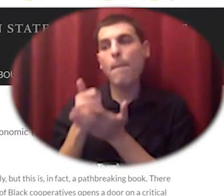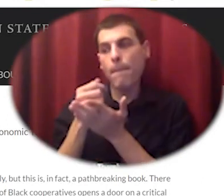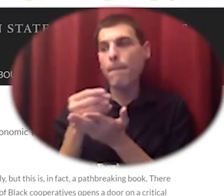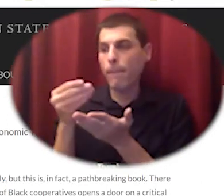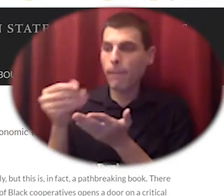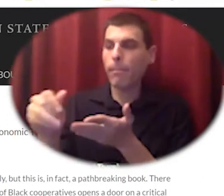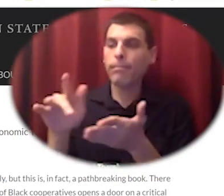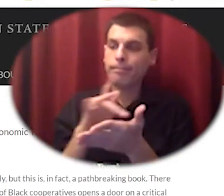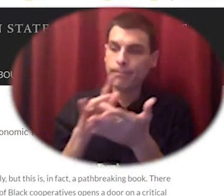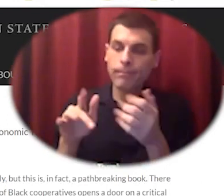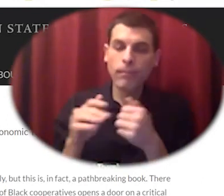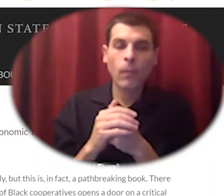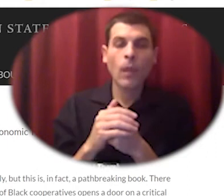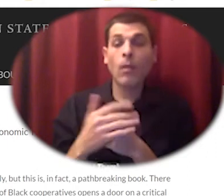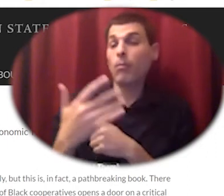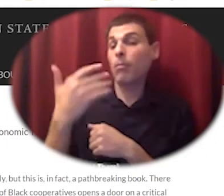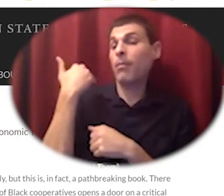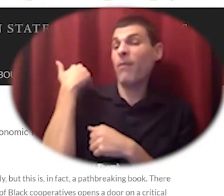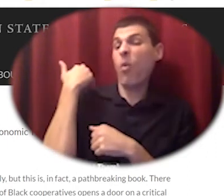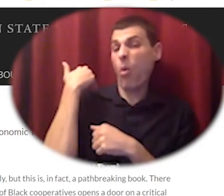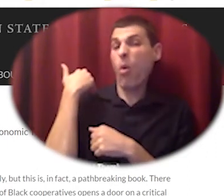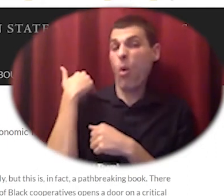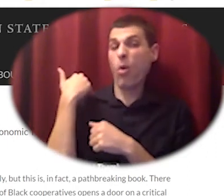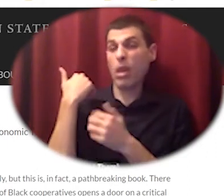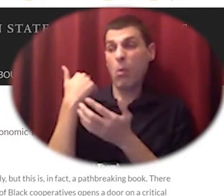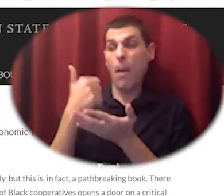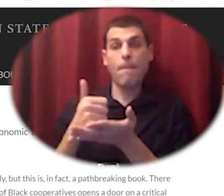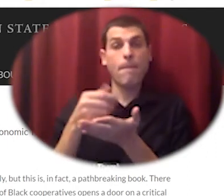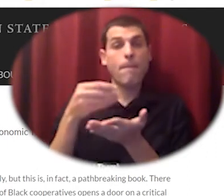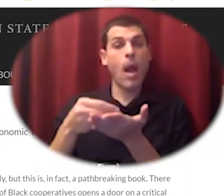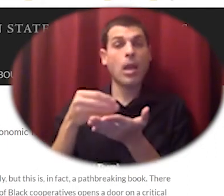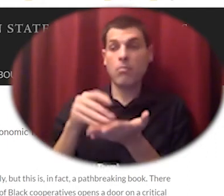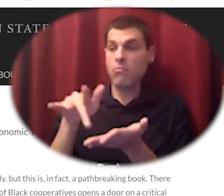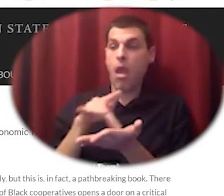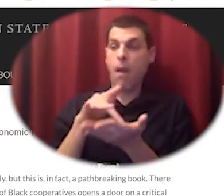enslaved so that they could join maybe their families who had already found their freedom